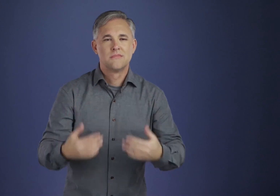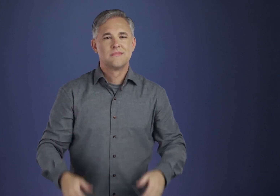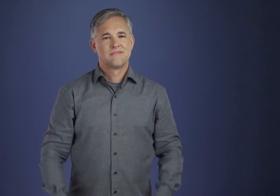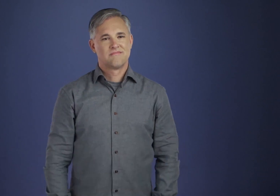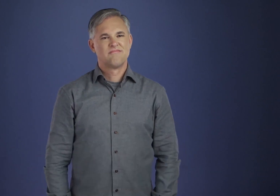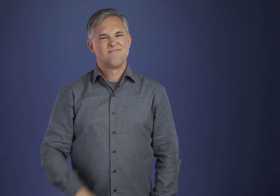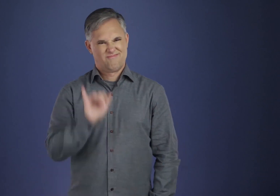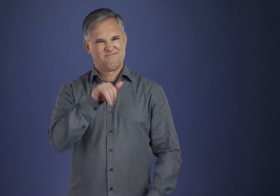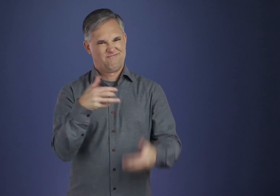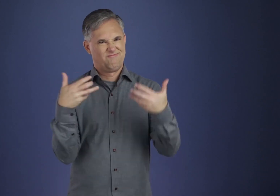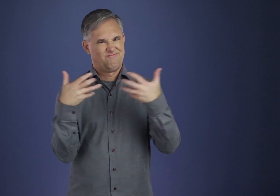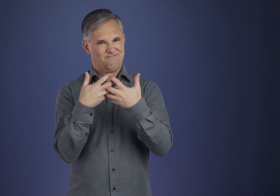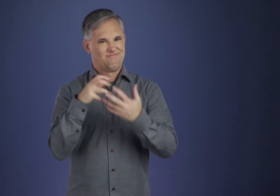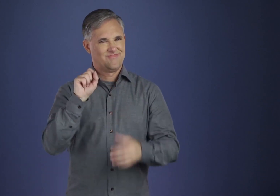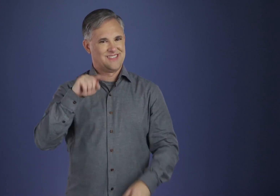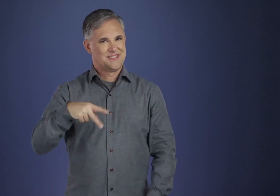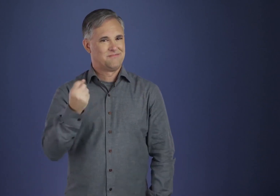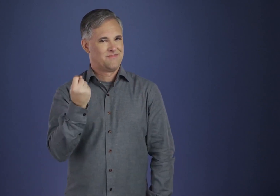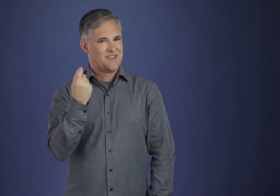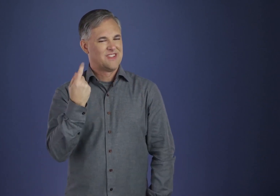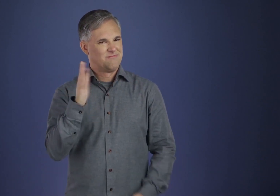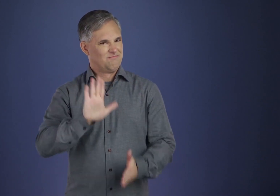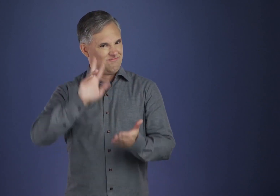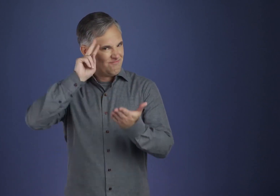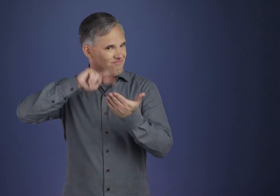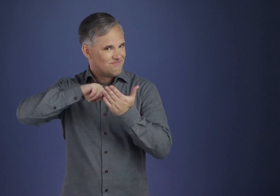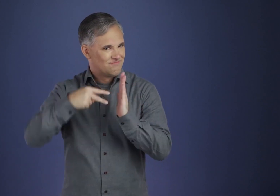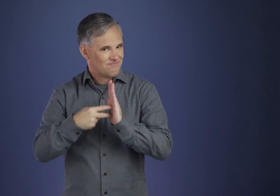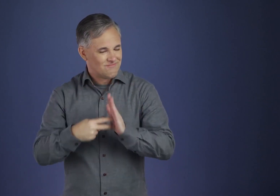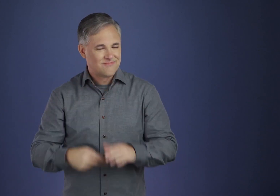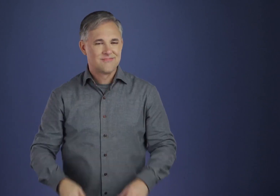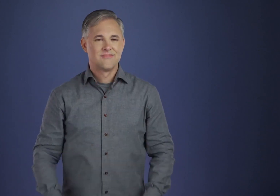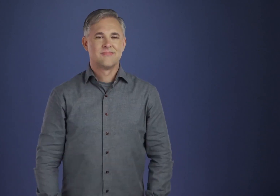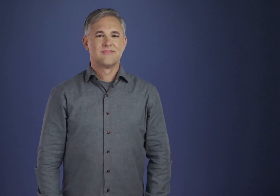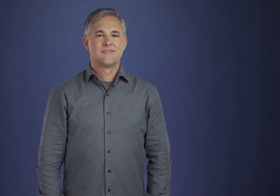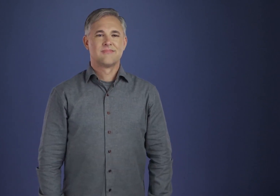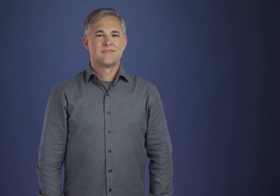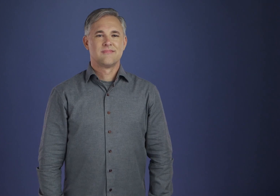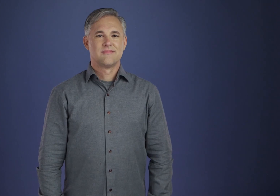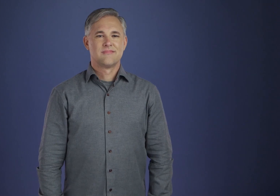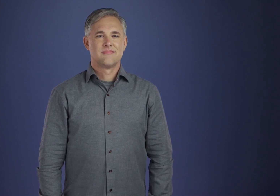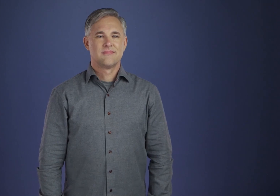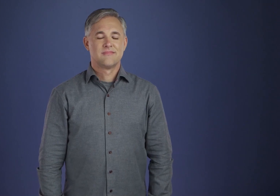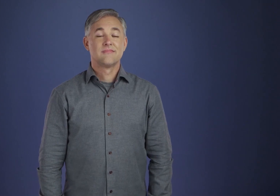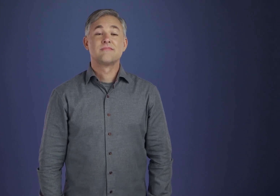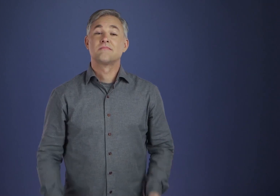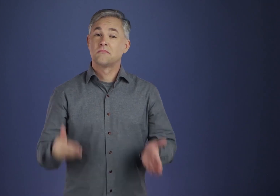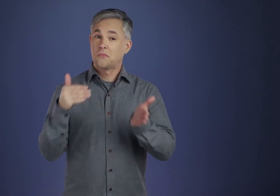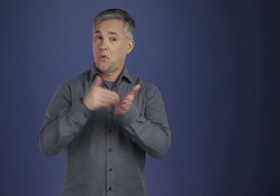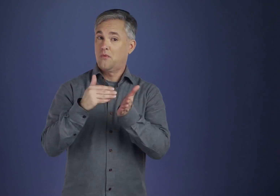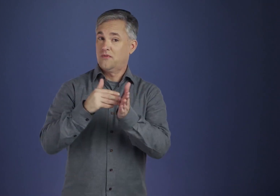to correcting a minor personal fault, like tardiness. Quite often, however,